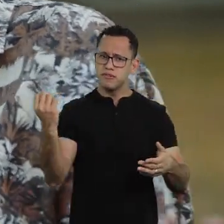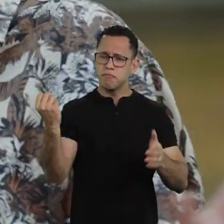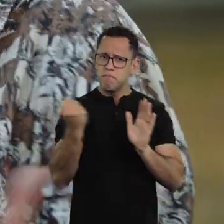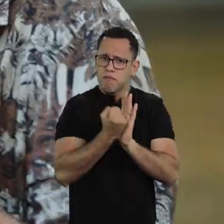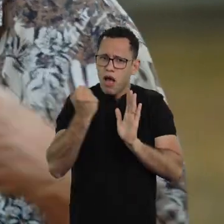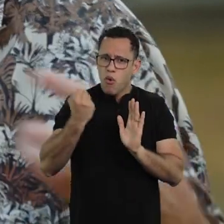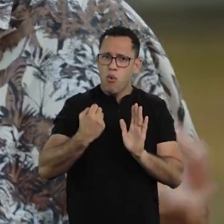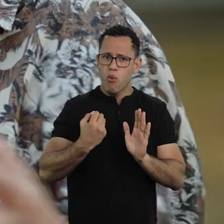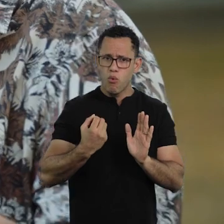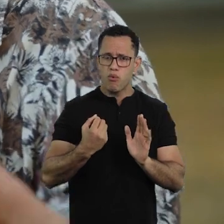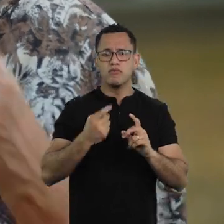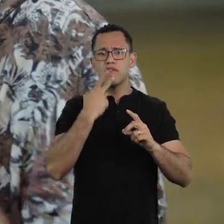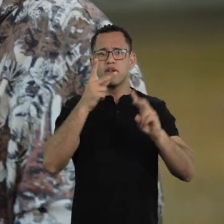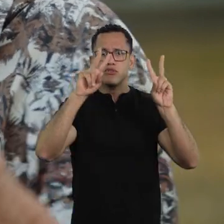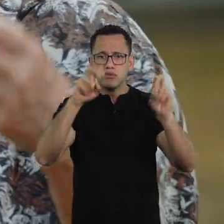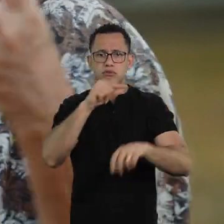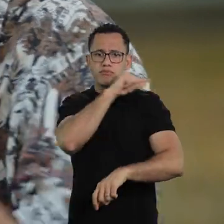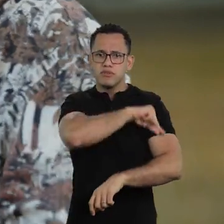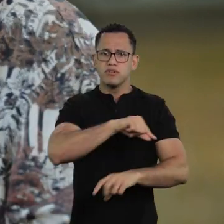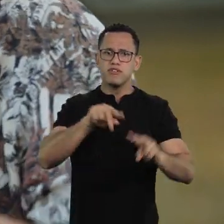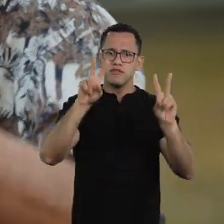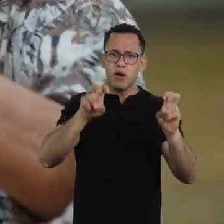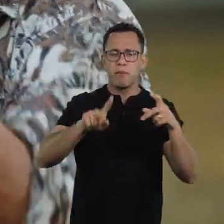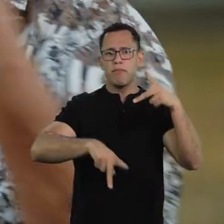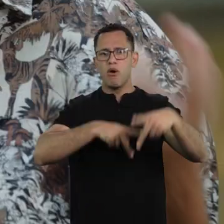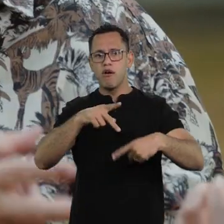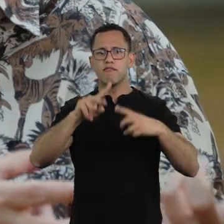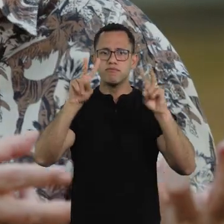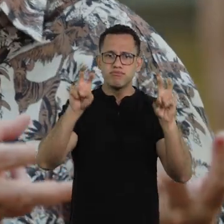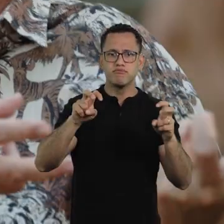saying that I'm in favor of vaccines and science and there were other people